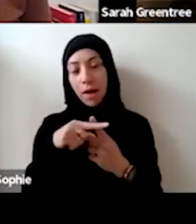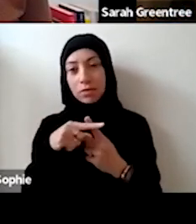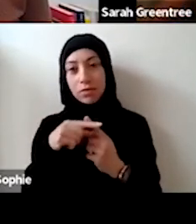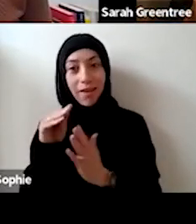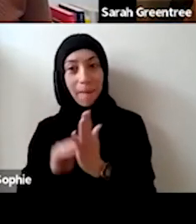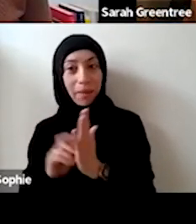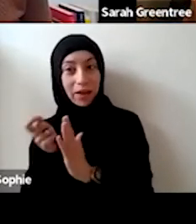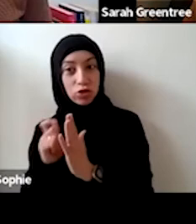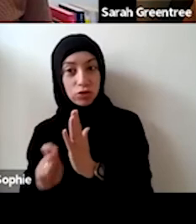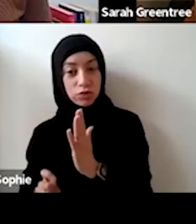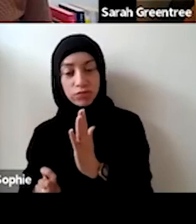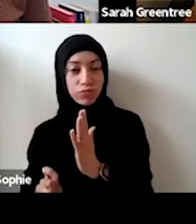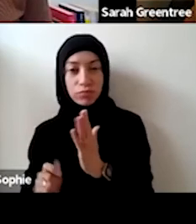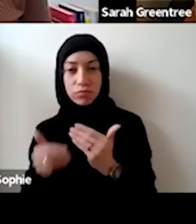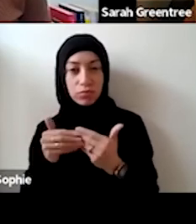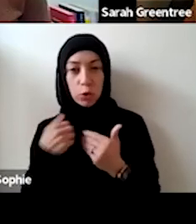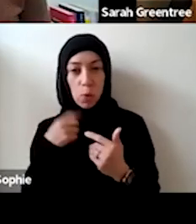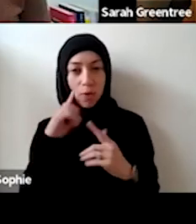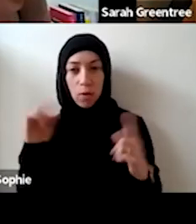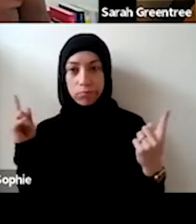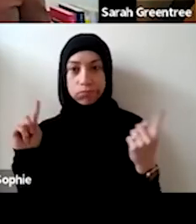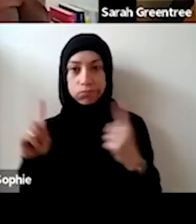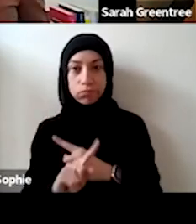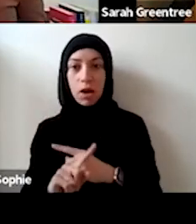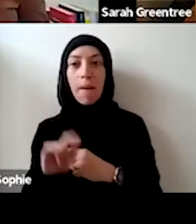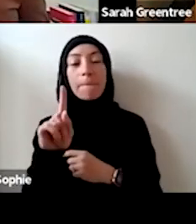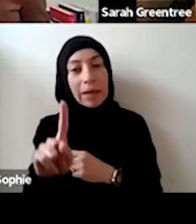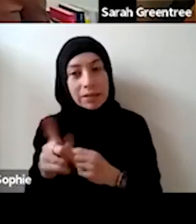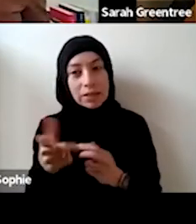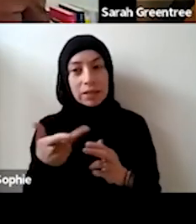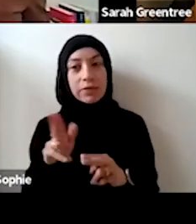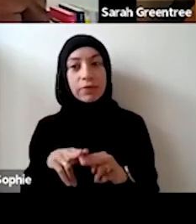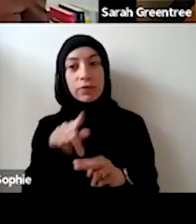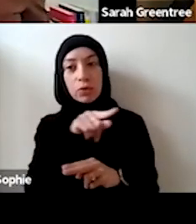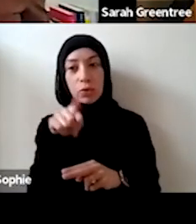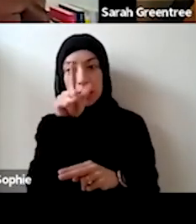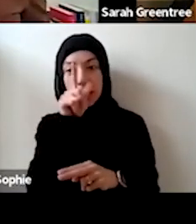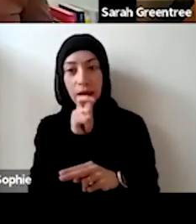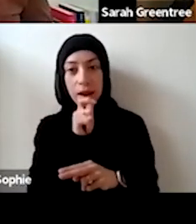So, I think in the expression of interest, if you respond to those, the other layer of that So I think I think if you sort of can, in the expression of interest, if you sort of